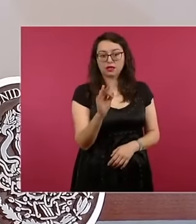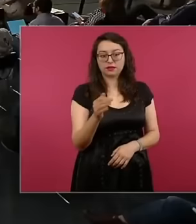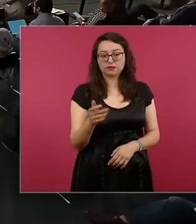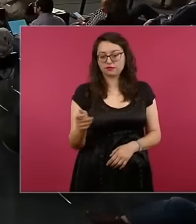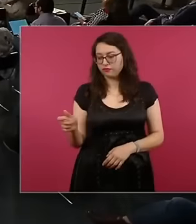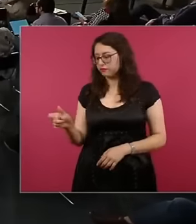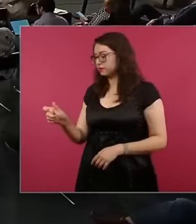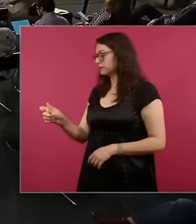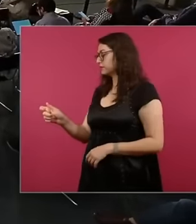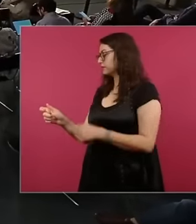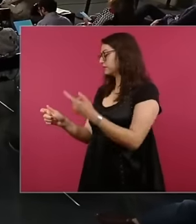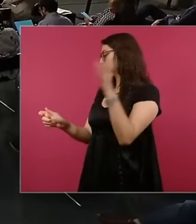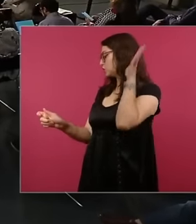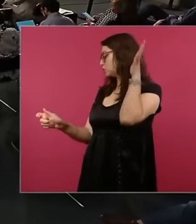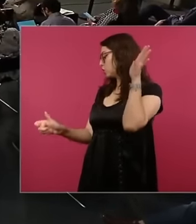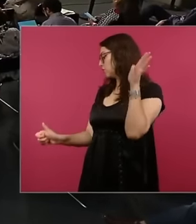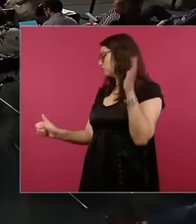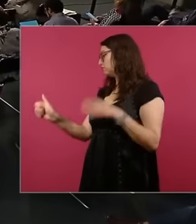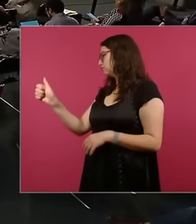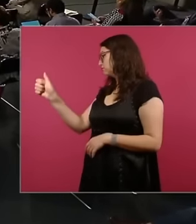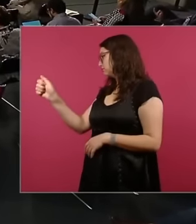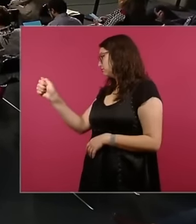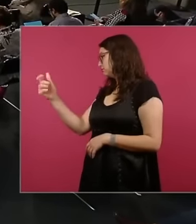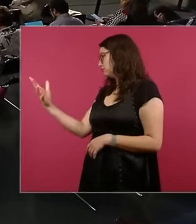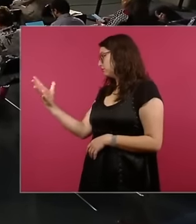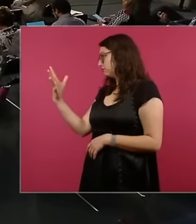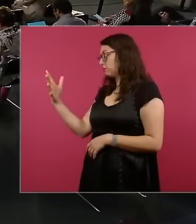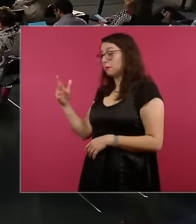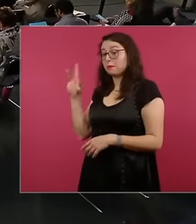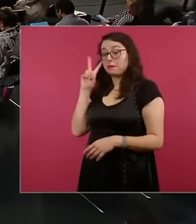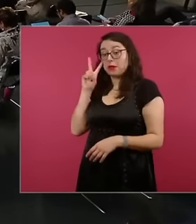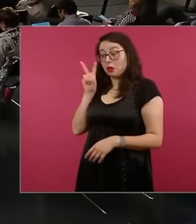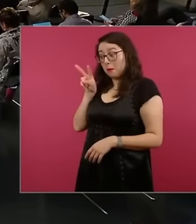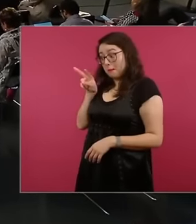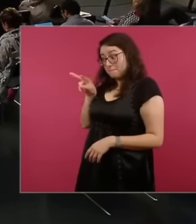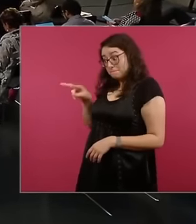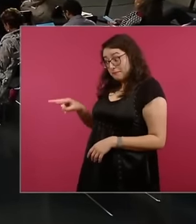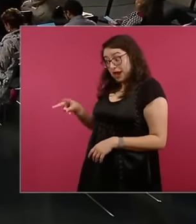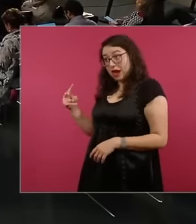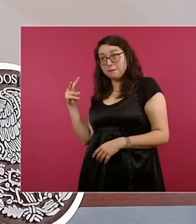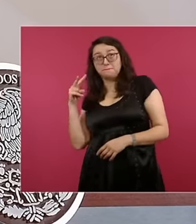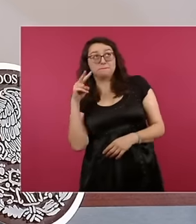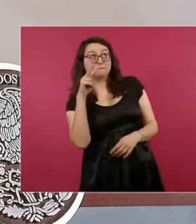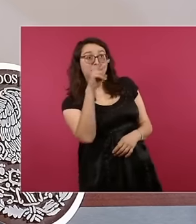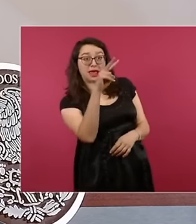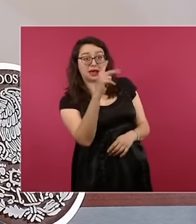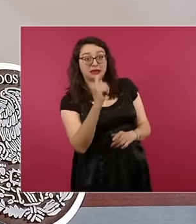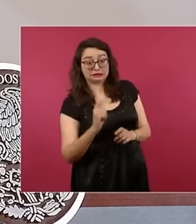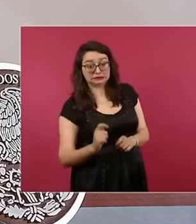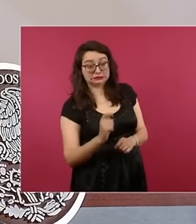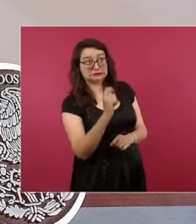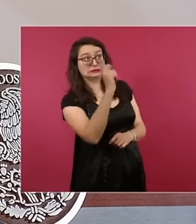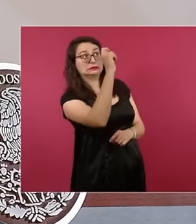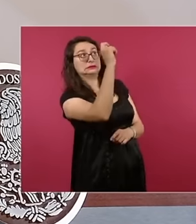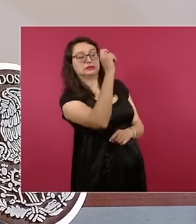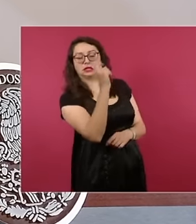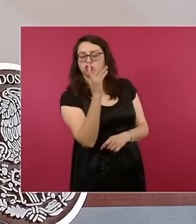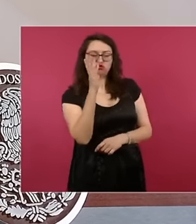backs And then yes, you can, but you can't see through either. cameras or through the cell phone is